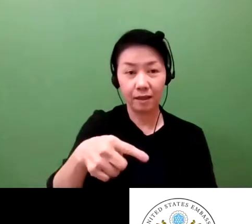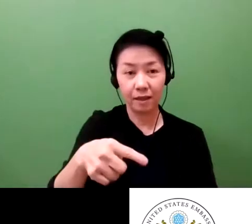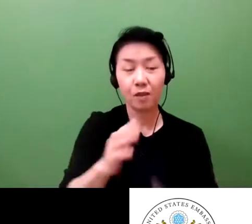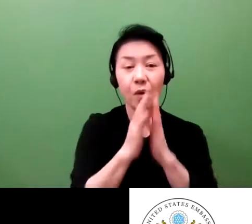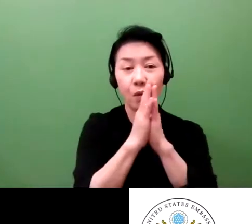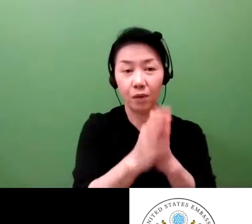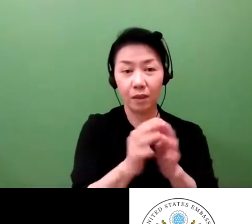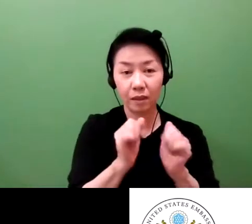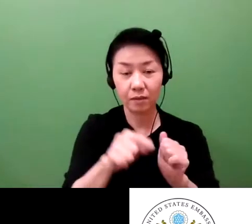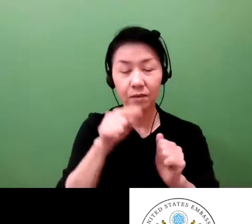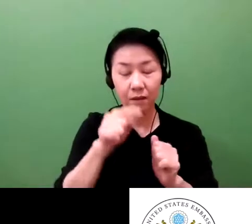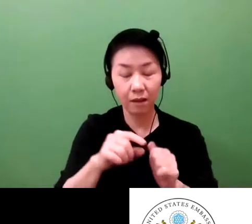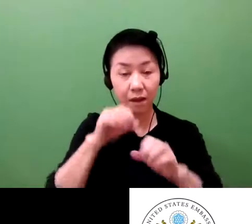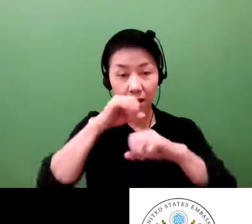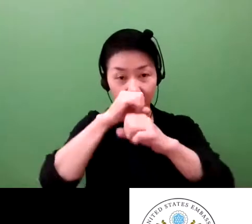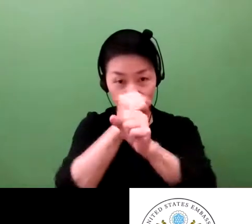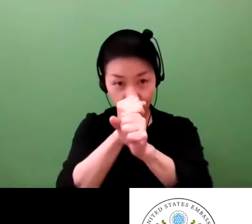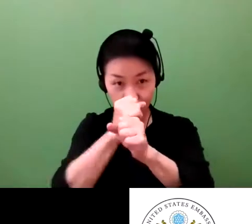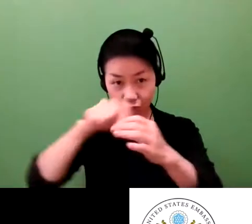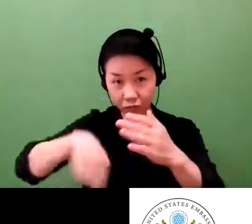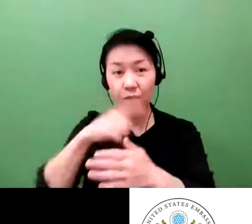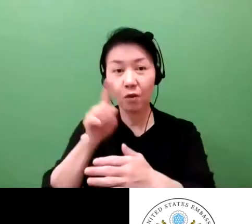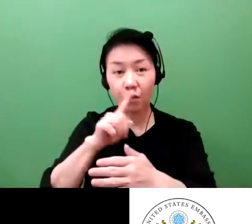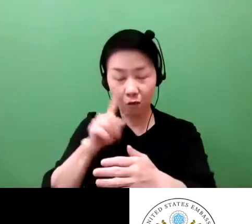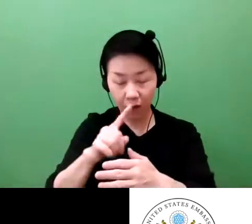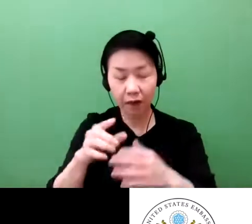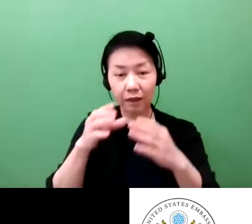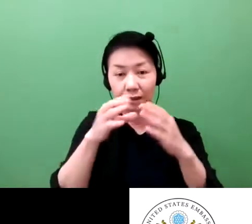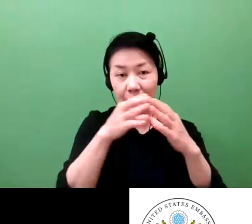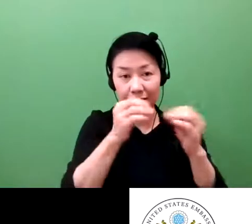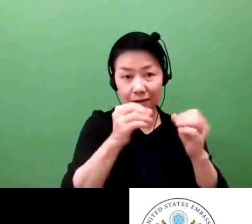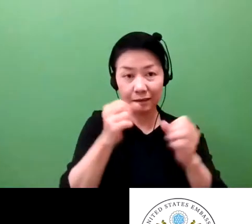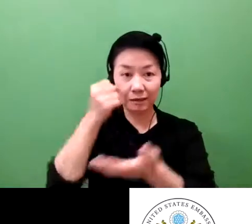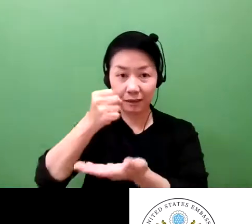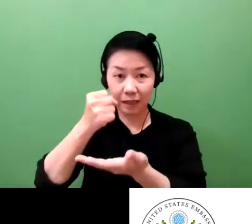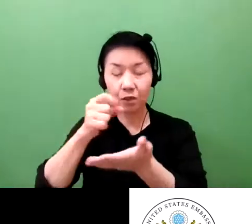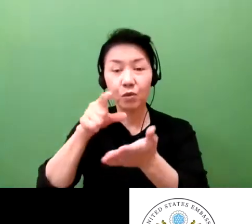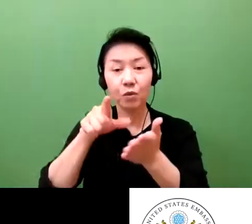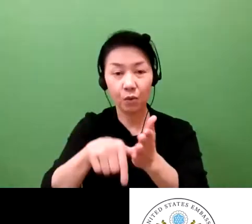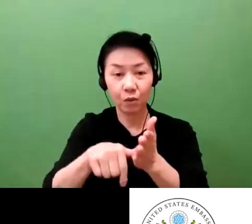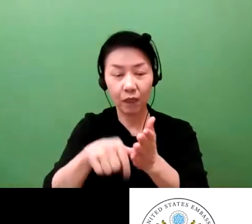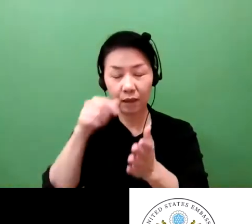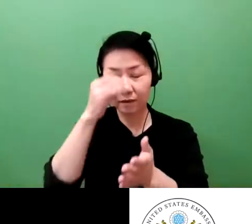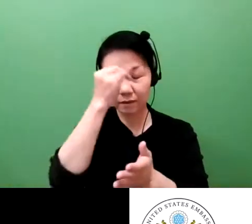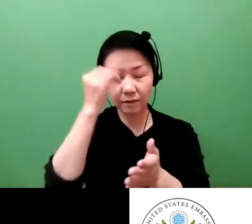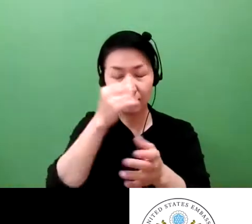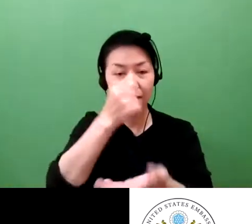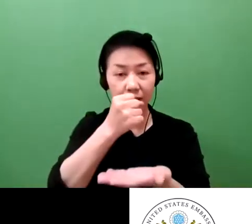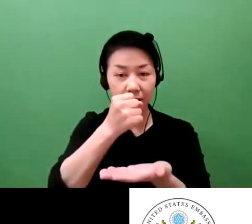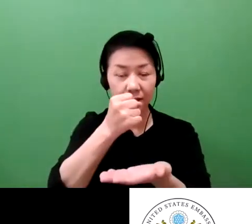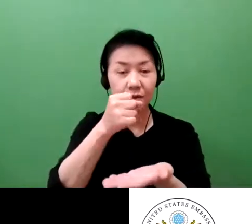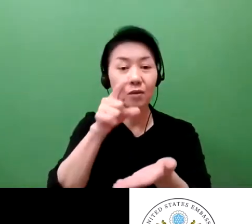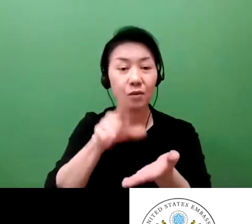and in particular, how it applies to startups and the commercialization of technology.